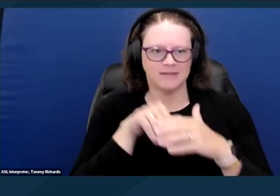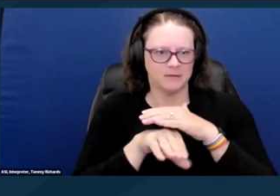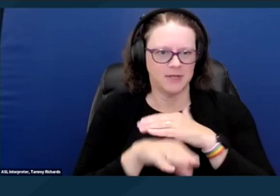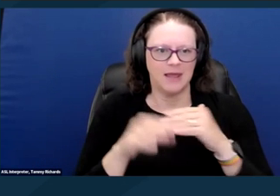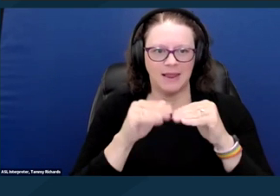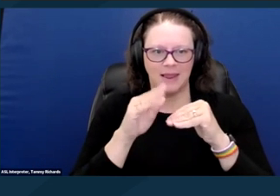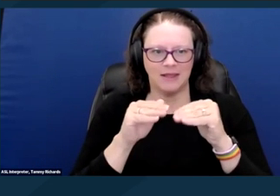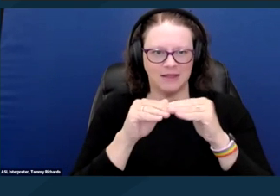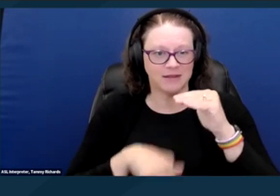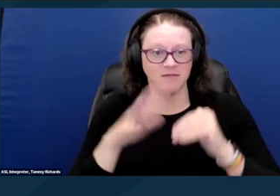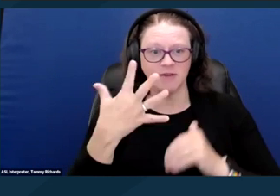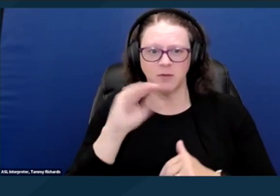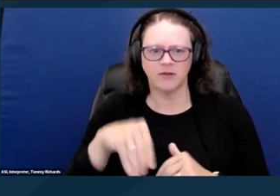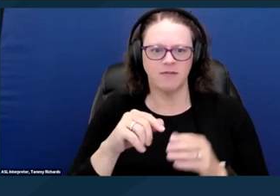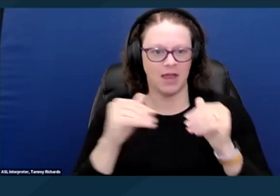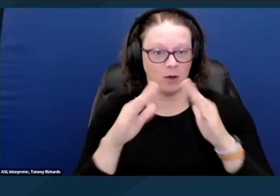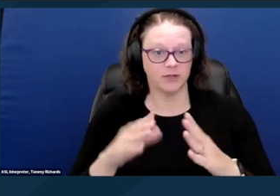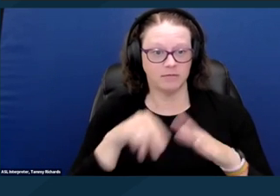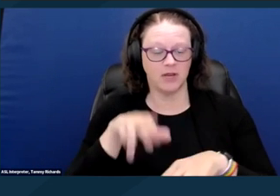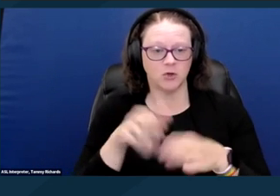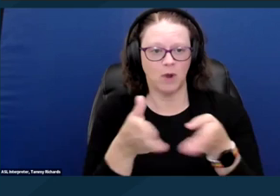is accessible to people with mobility difficulties,